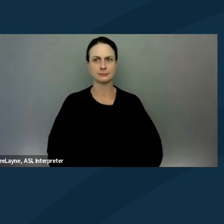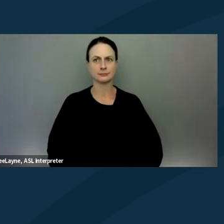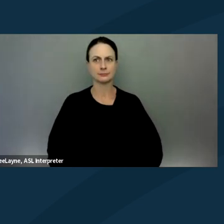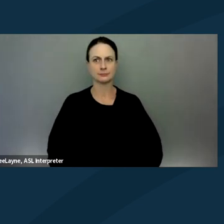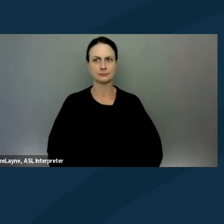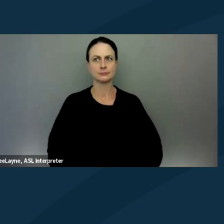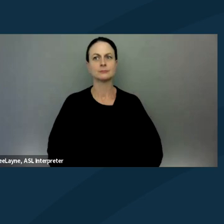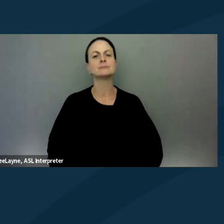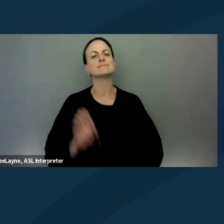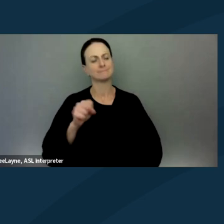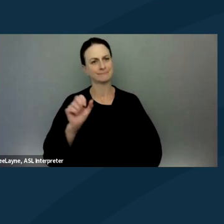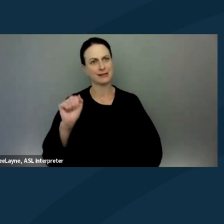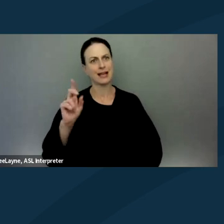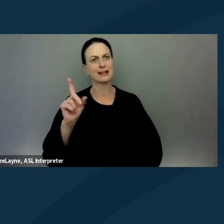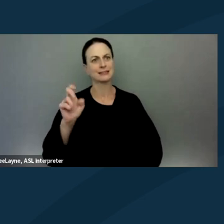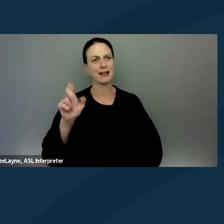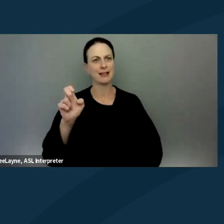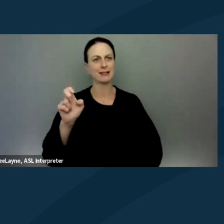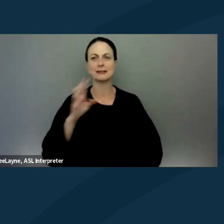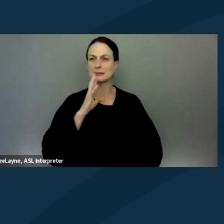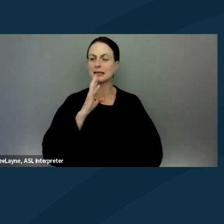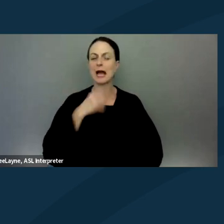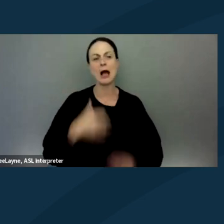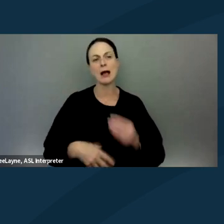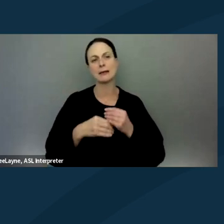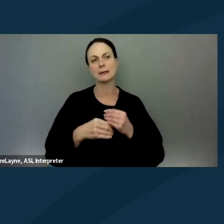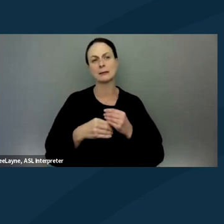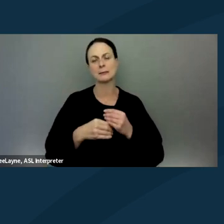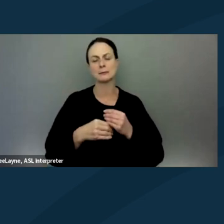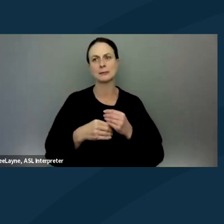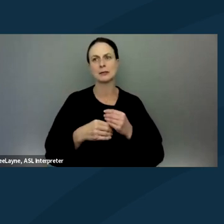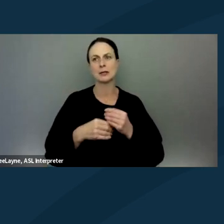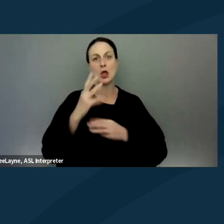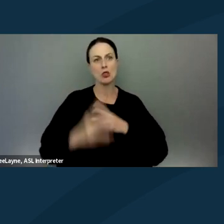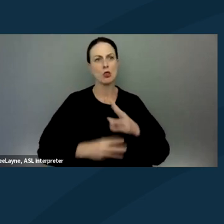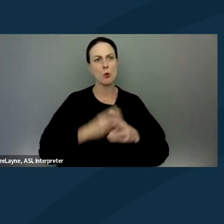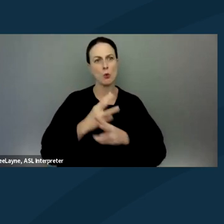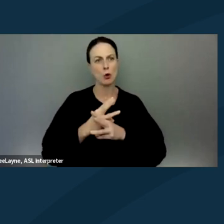Yeah, absolutely. And so that I would add the world has so much wrong with it